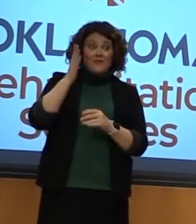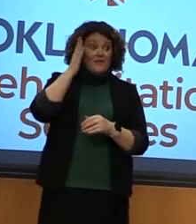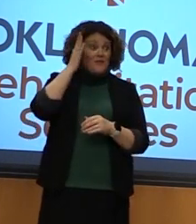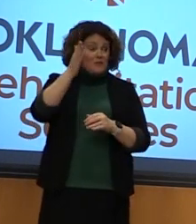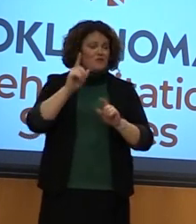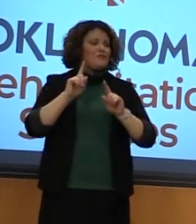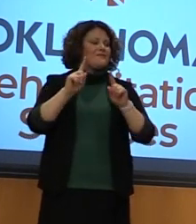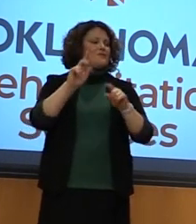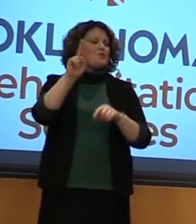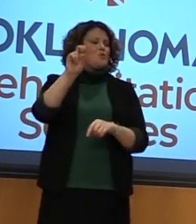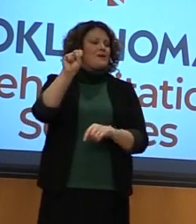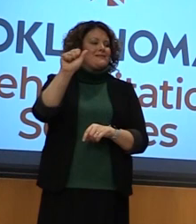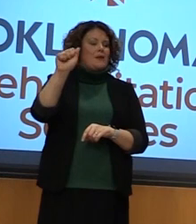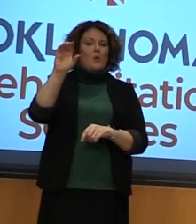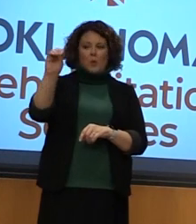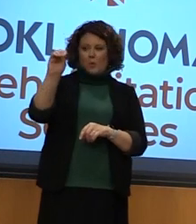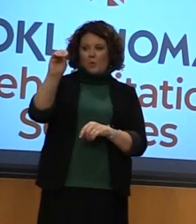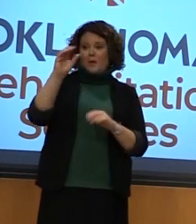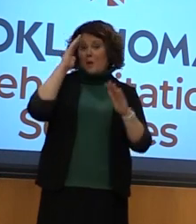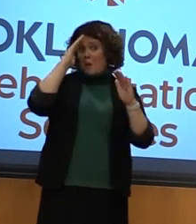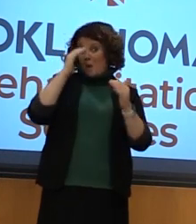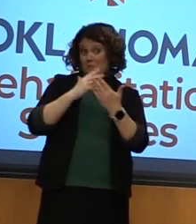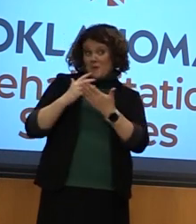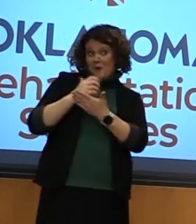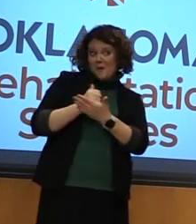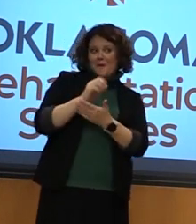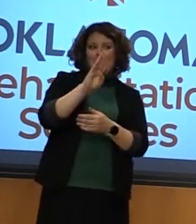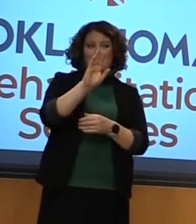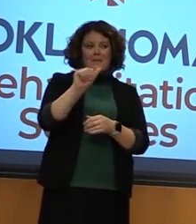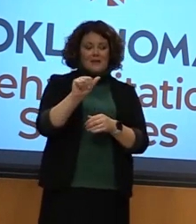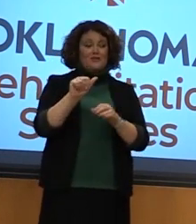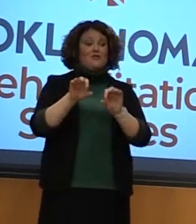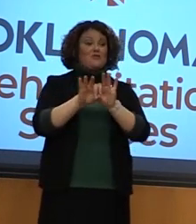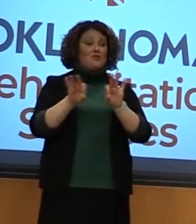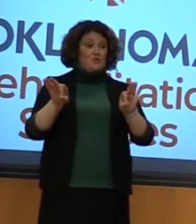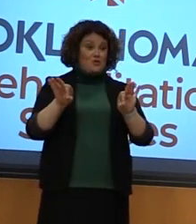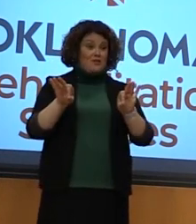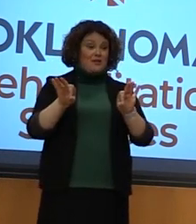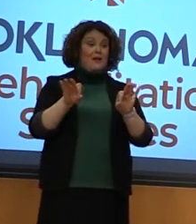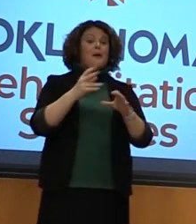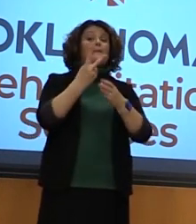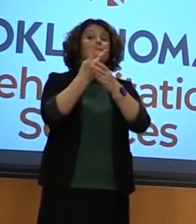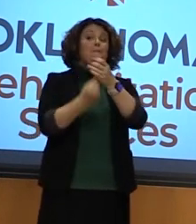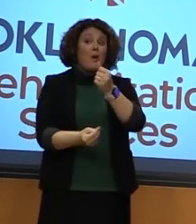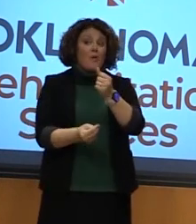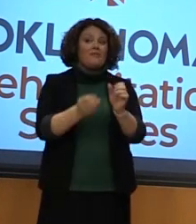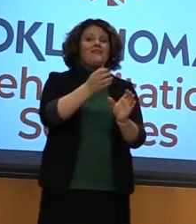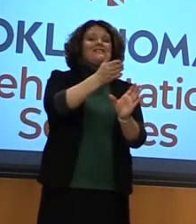USAO in hopes of earning a bachelor's degree in both sociology and psychology.